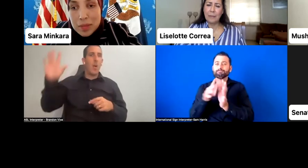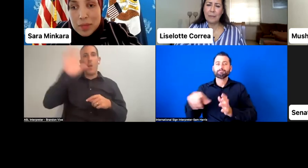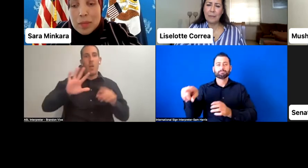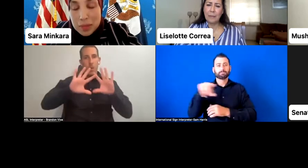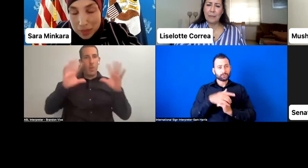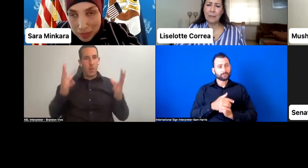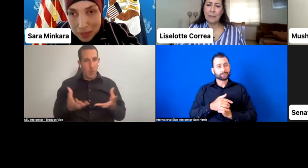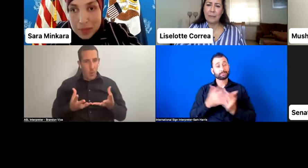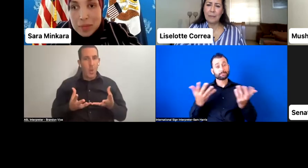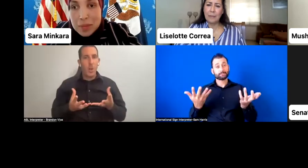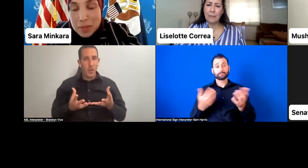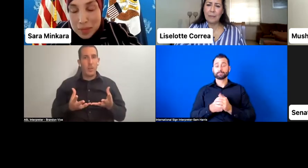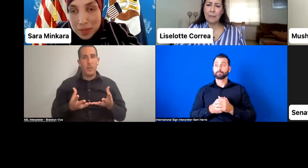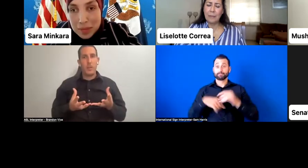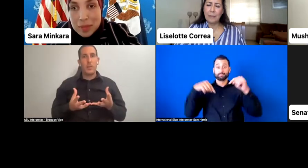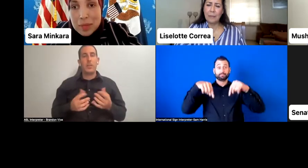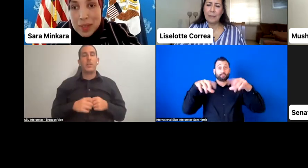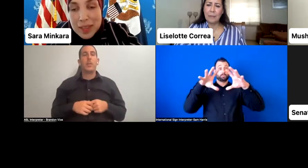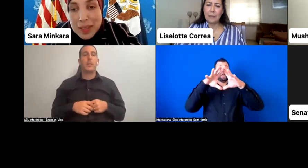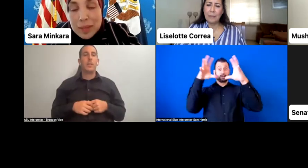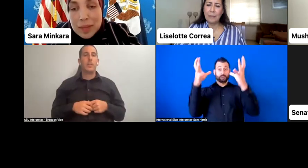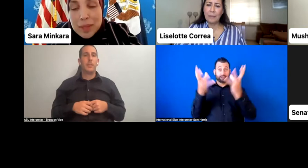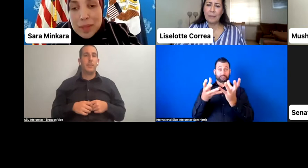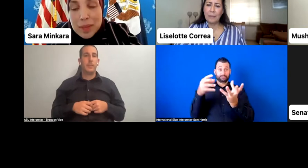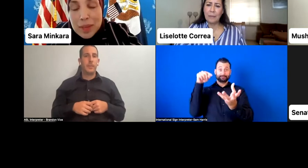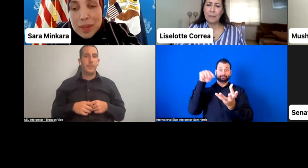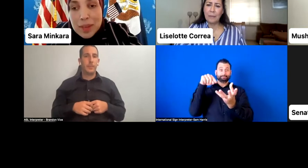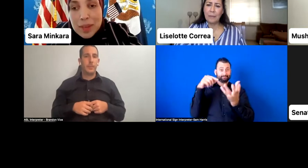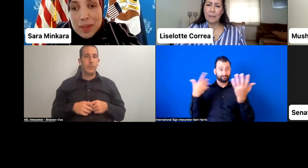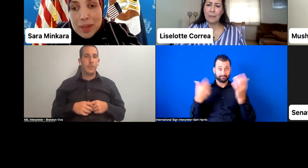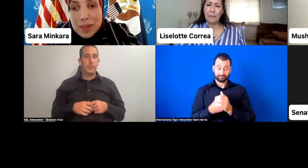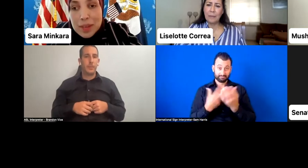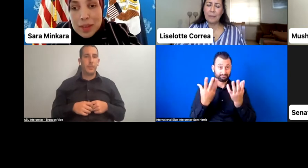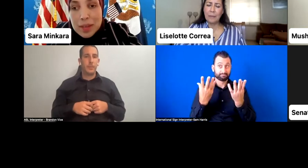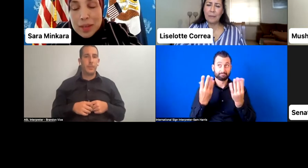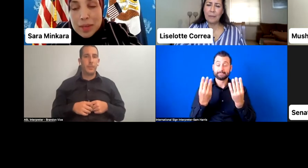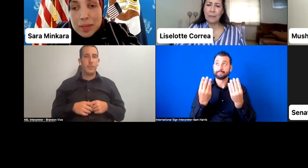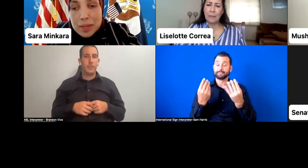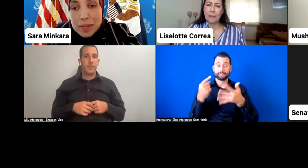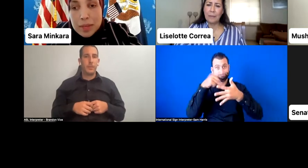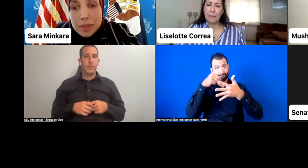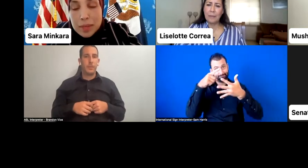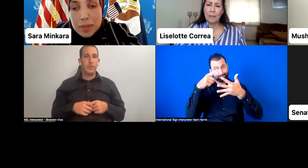I just want to say Sara, if I may say something about what Senator just mentioned just now.